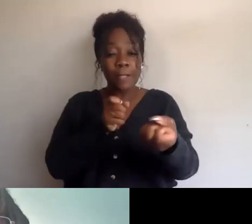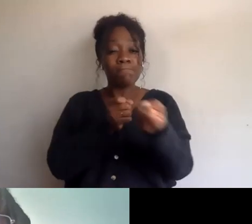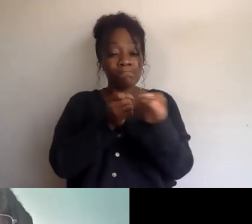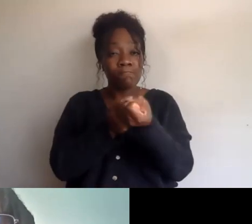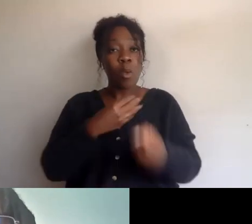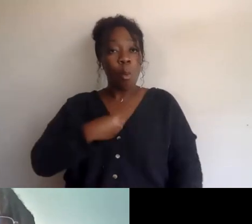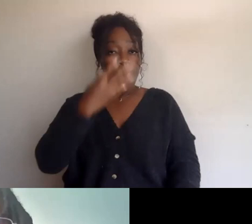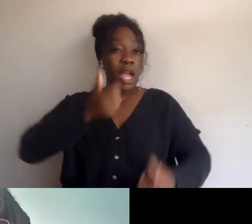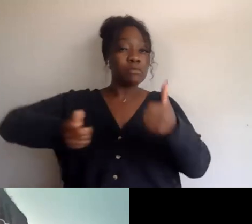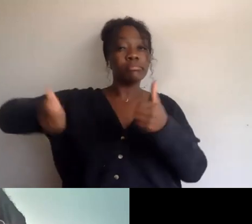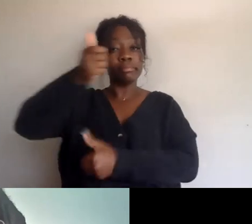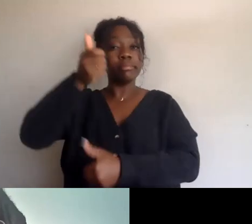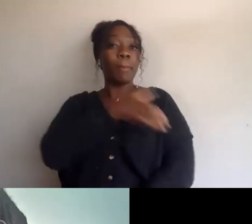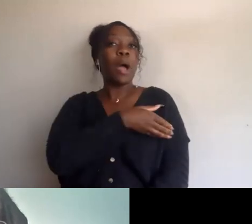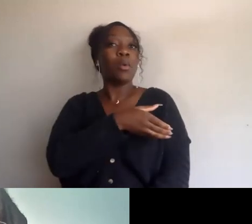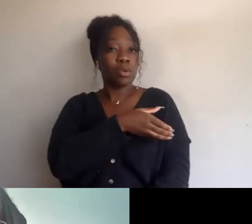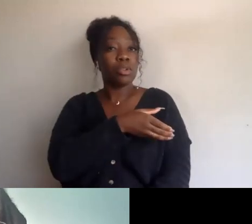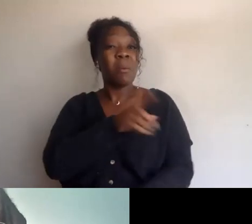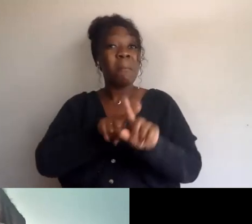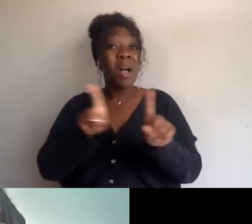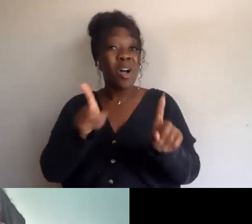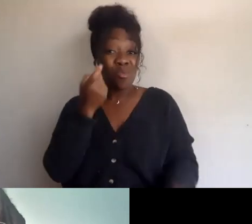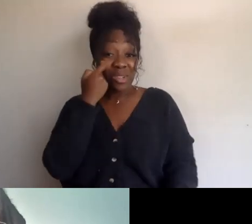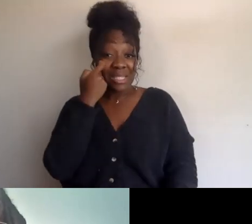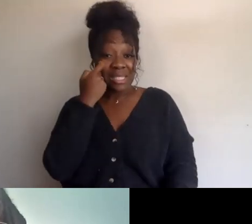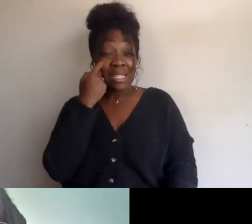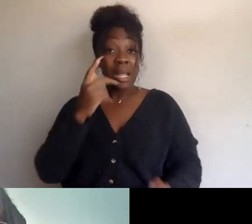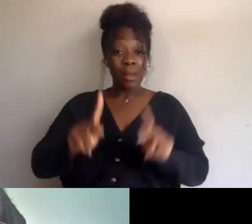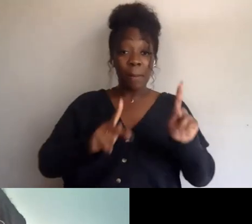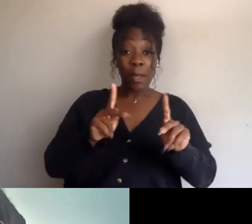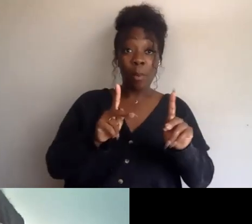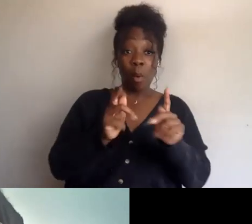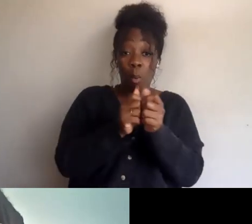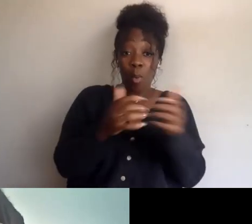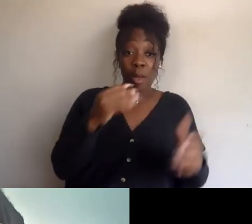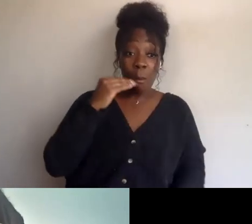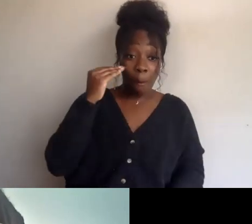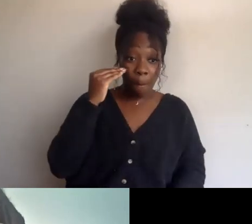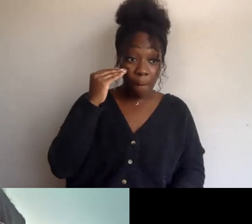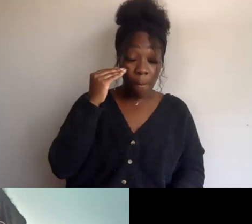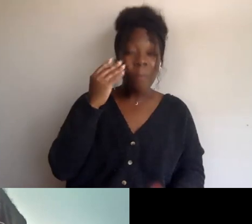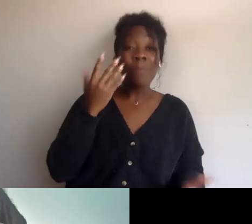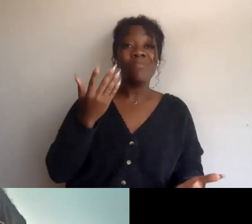but it's only very recently that the homelessness sector is recognizing and understanding that, in fact,